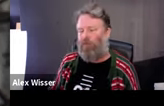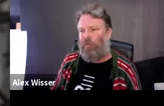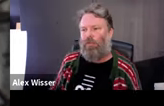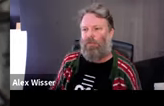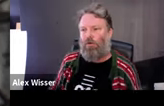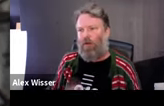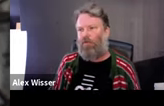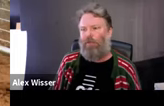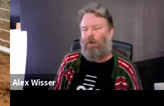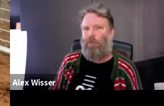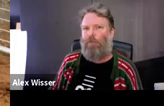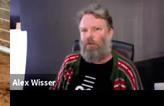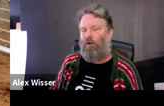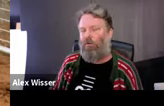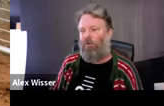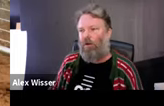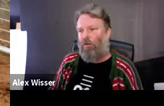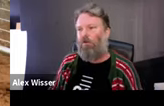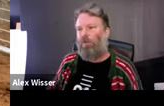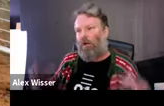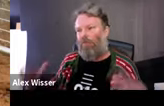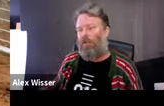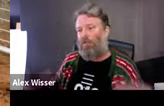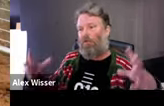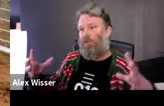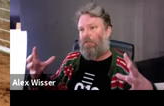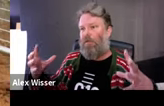nothing is in your control, it's so different to what happens in an art